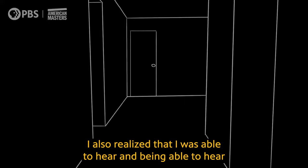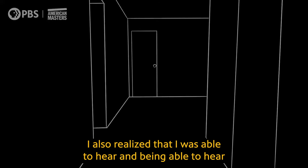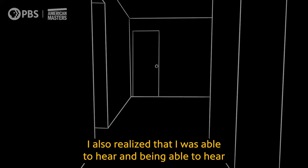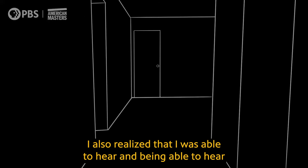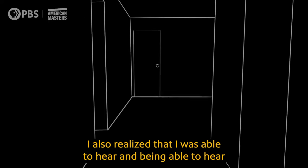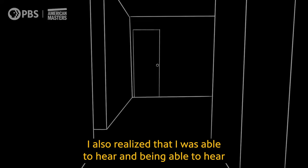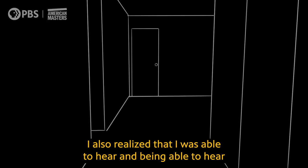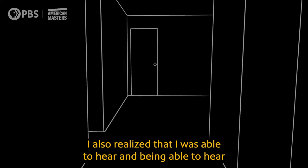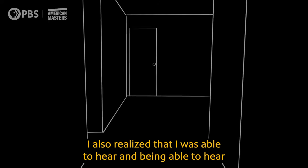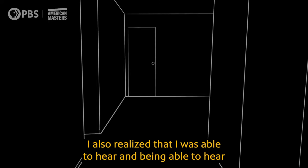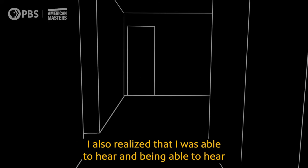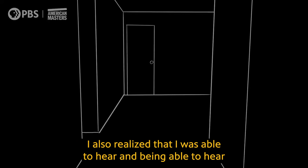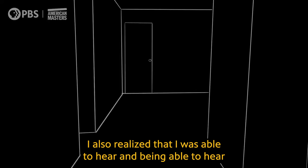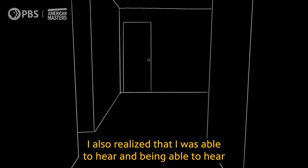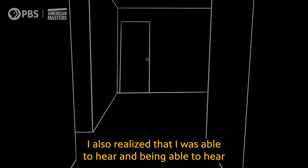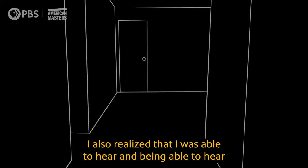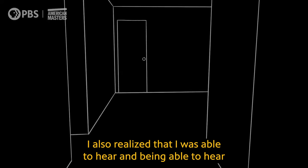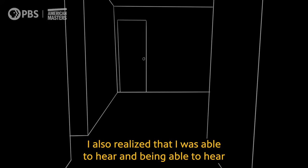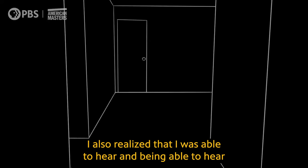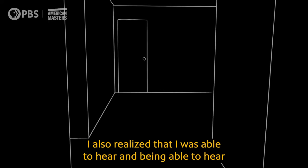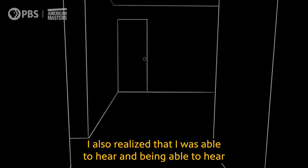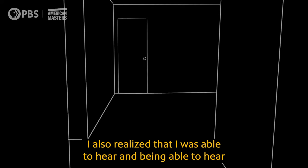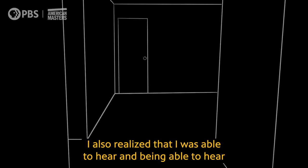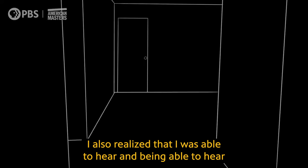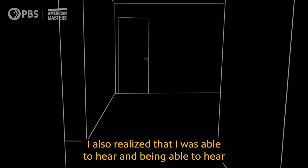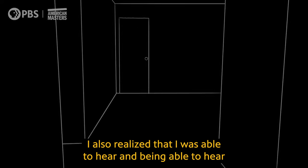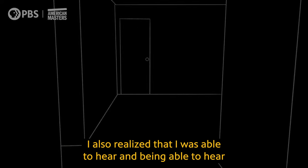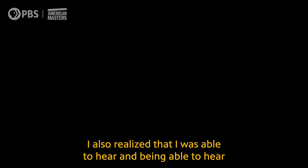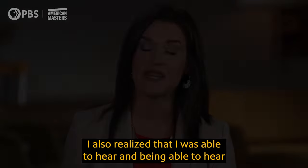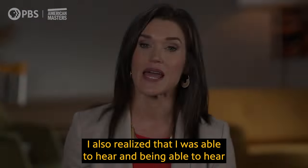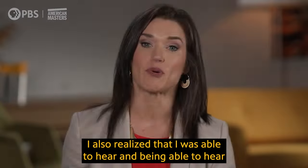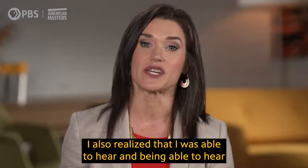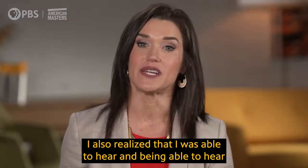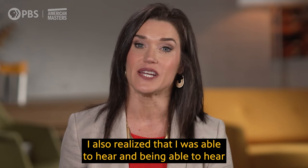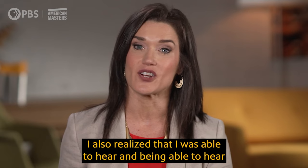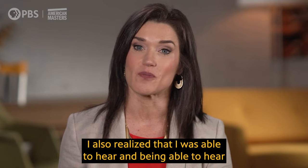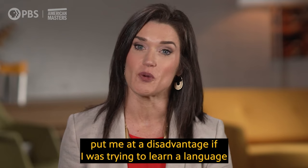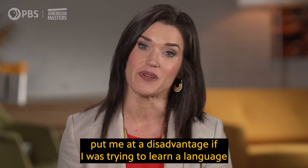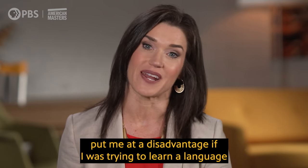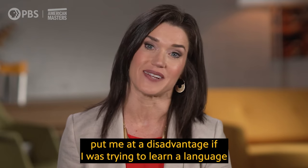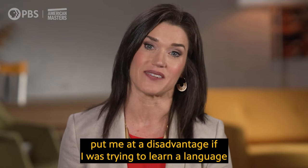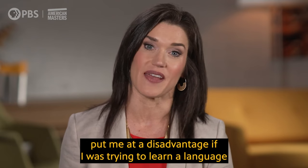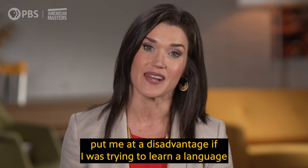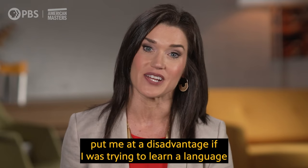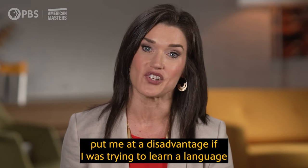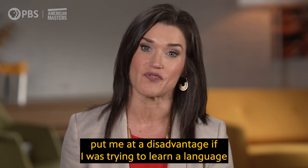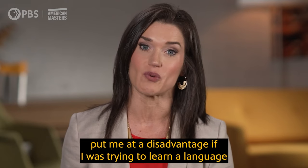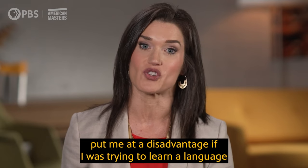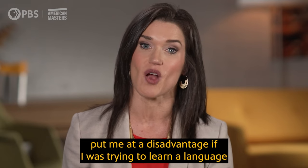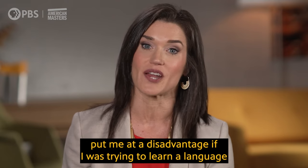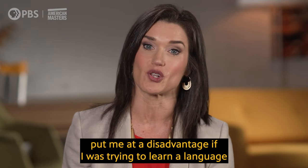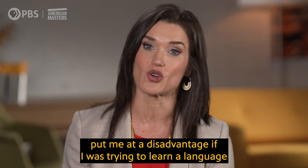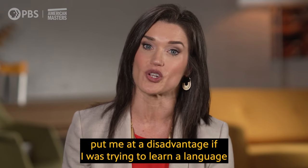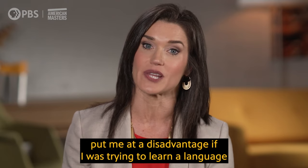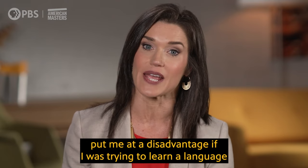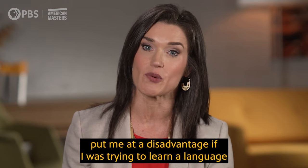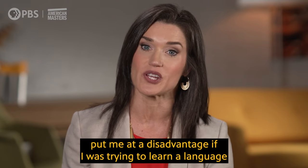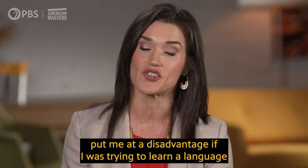I also realized that I was able to hear and being able to hear put me at a disadvantage if I was trying to learn a language